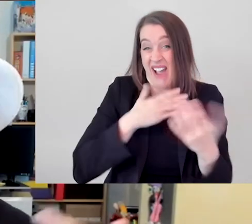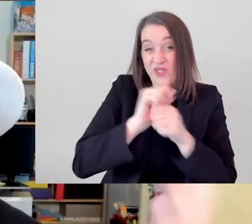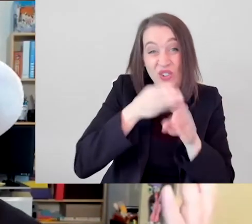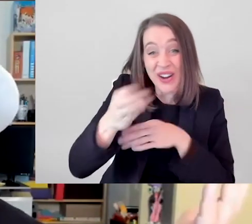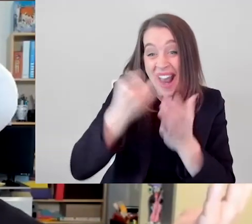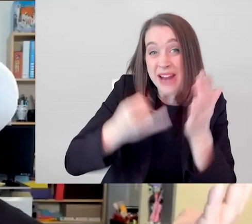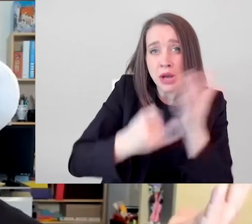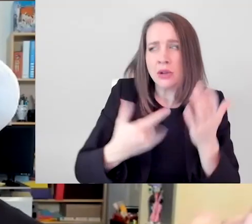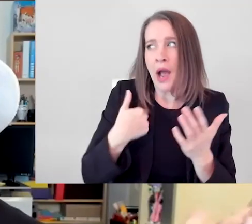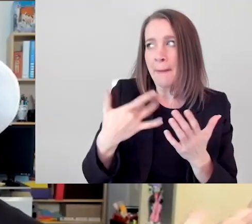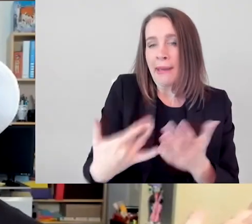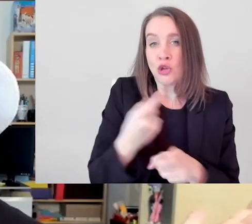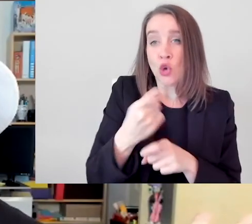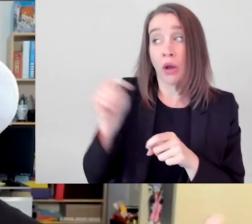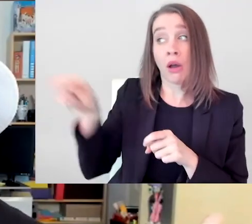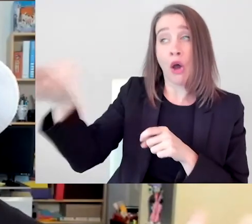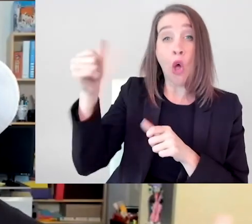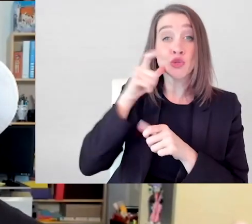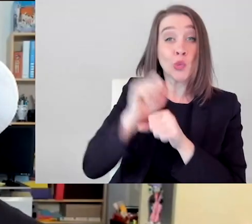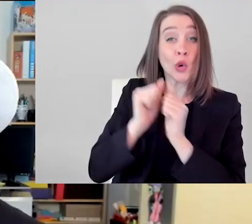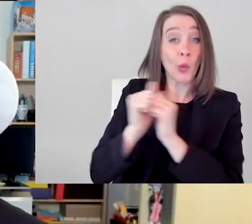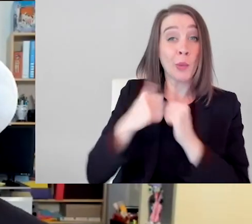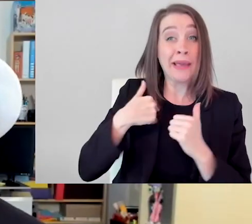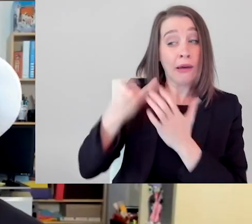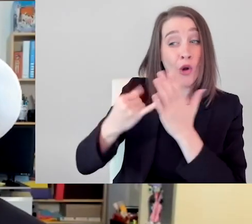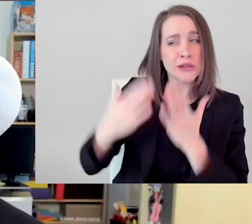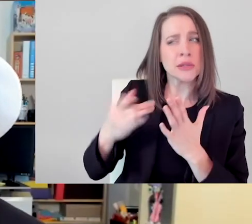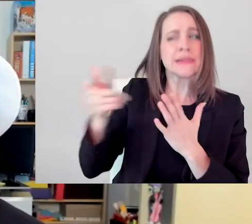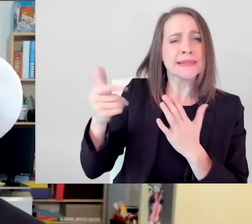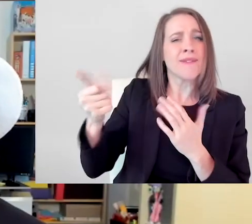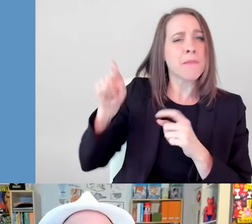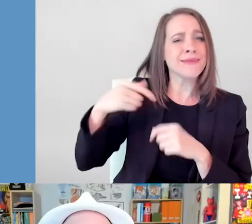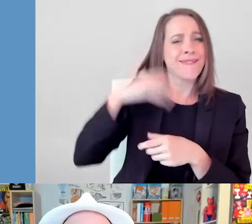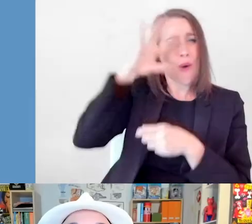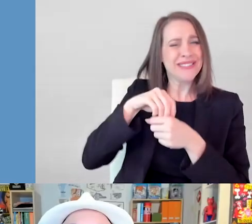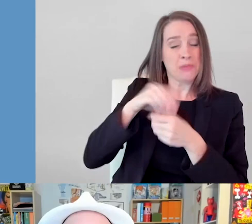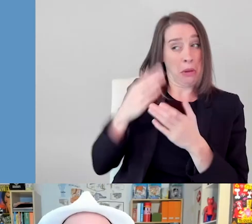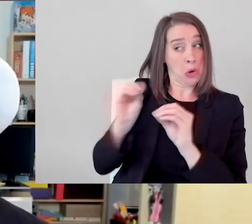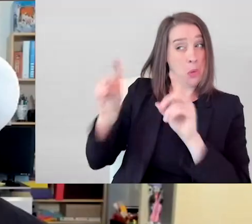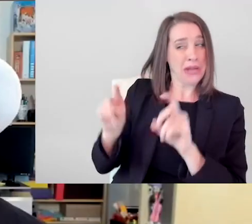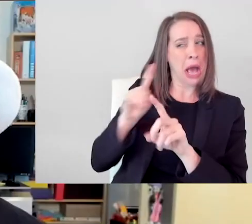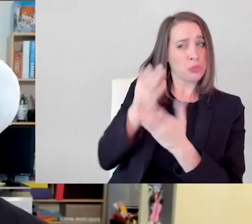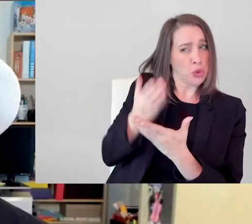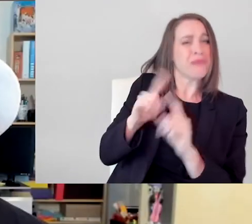I joke that 50% of the people are on the autism spectrum, but they just-- they've never been tested. But anyways, what stories would you